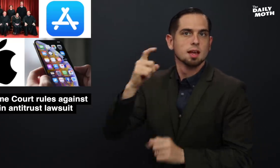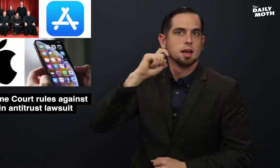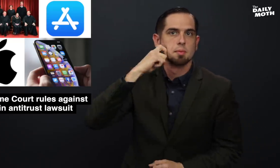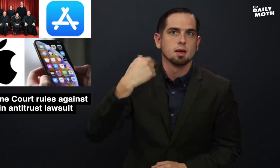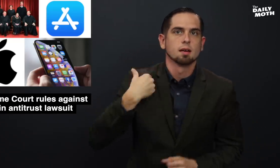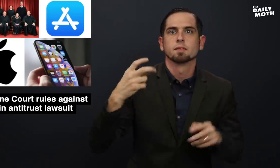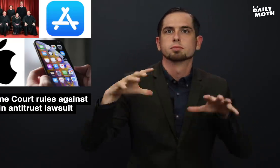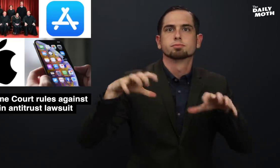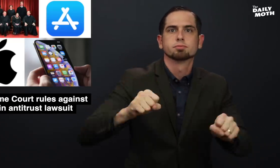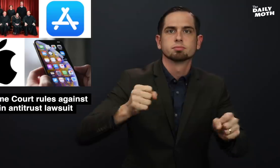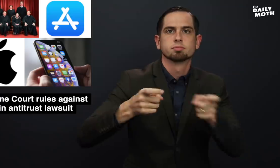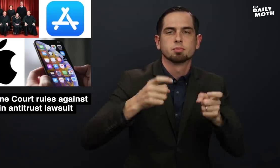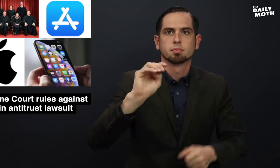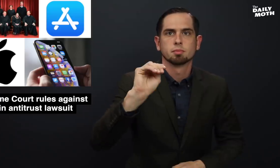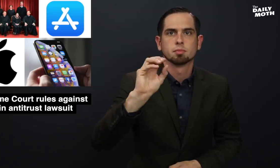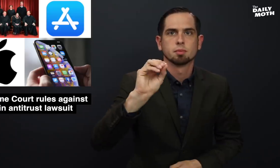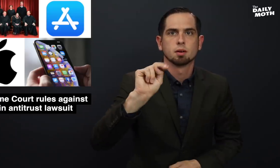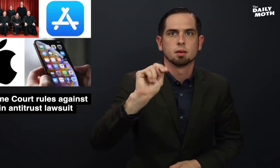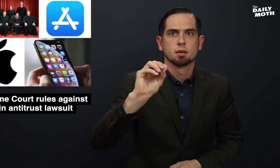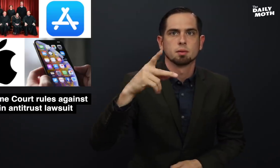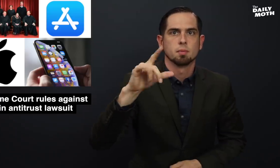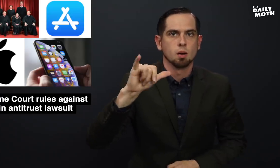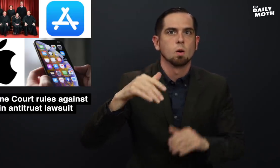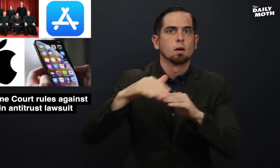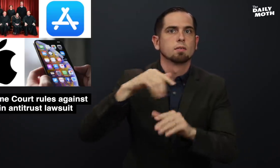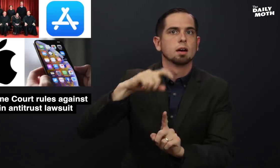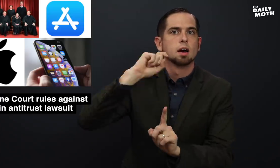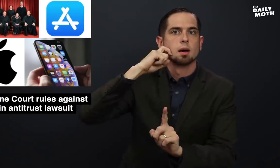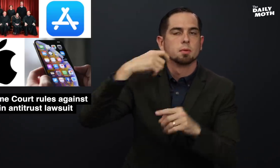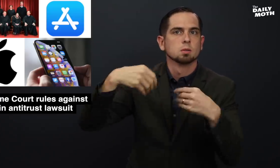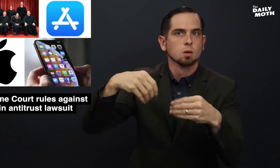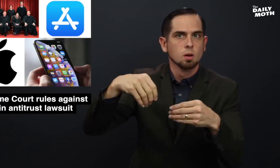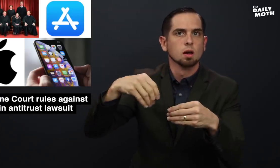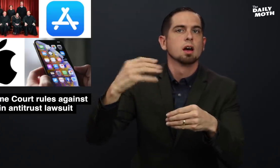and said that Apple has a monopoly over the App Store